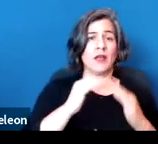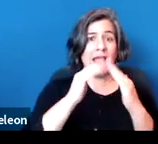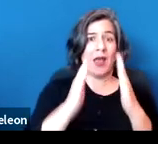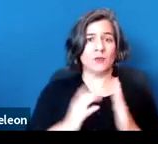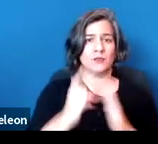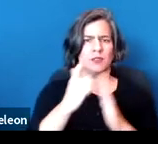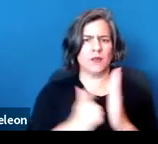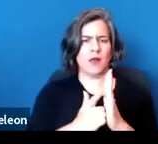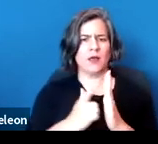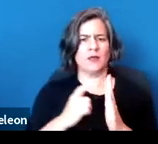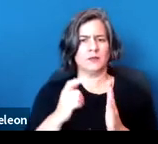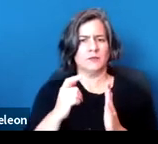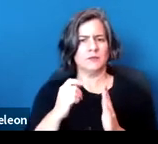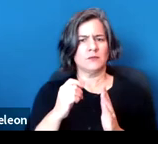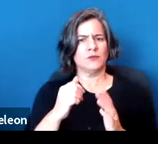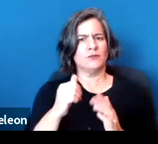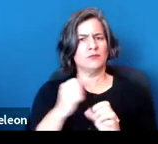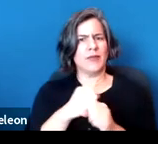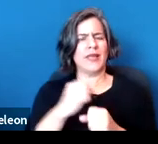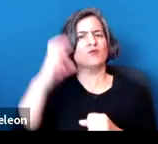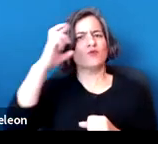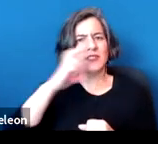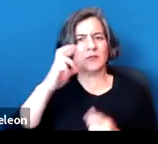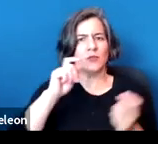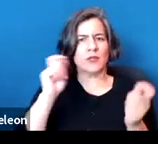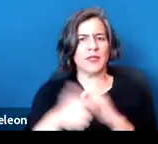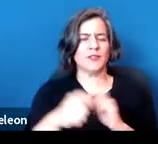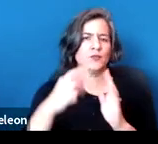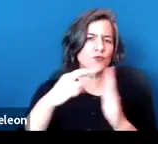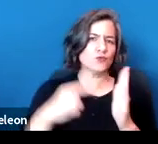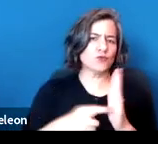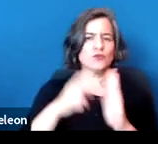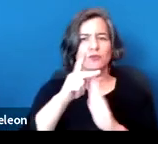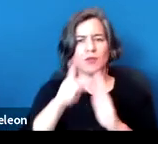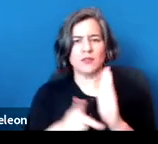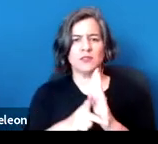to make reasonable changes to rules, policies, practices,